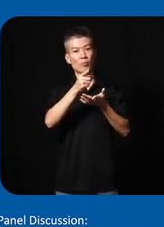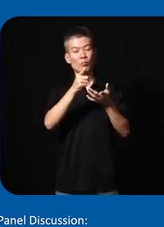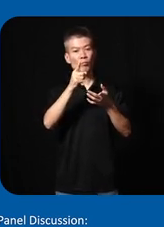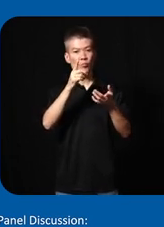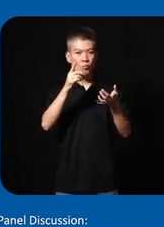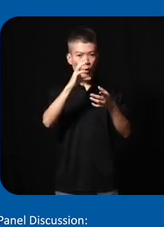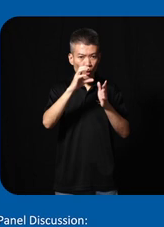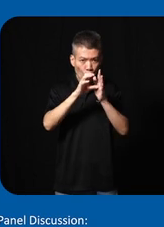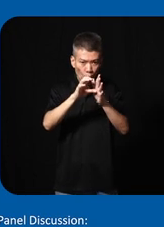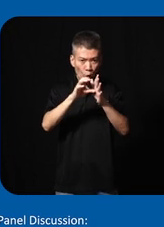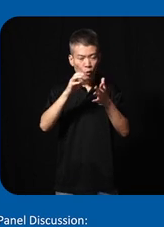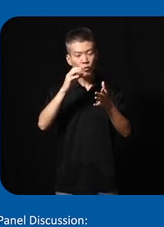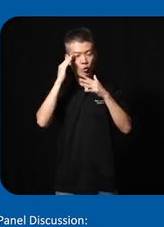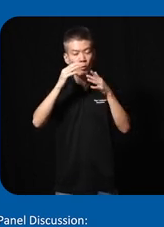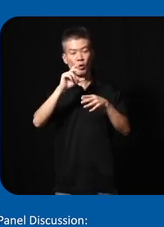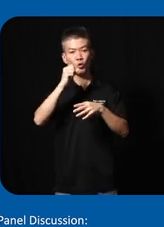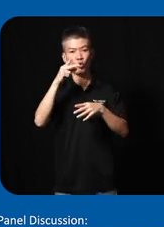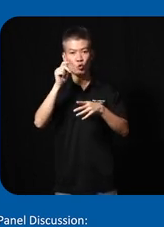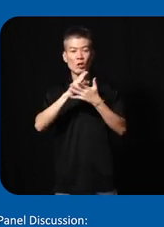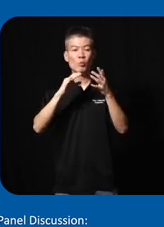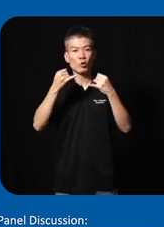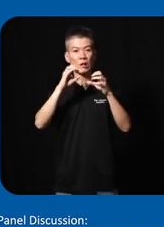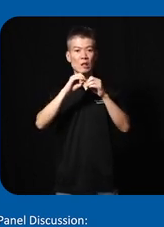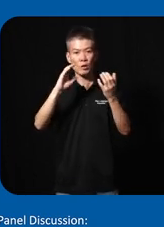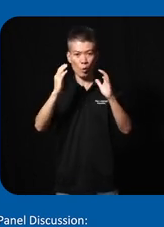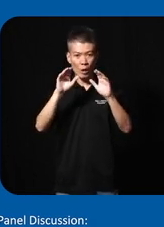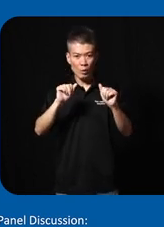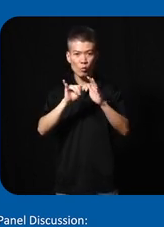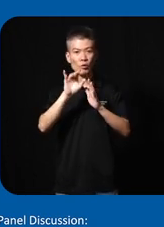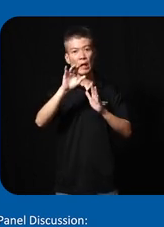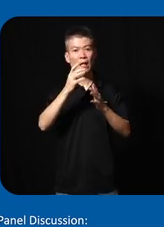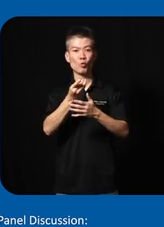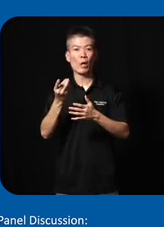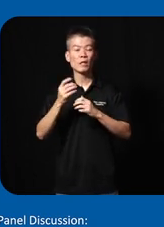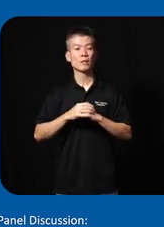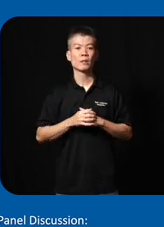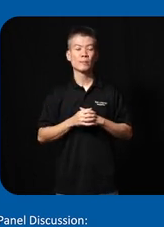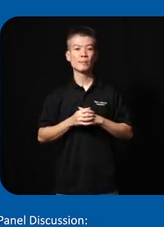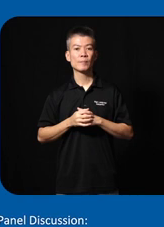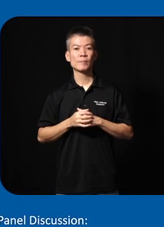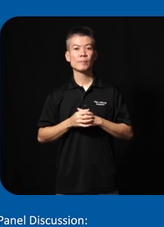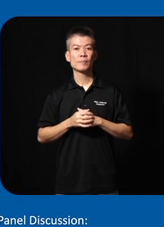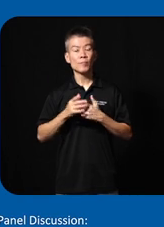and troubleshoot some of the issues that they have in compatibility with their device so that's is